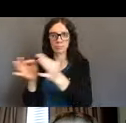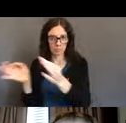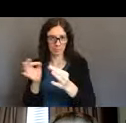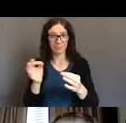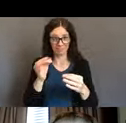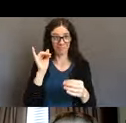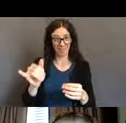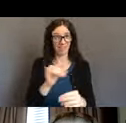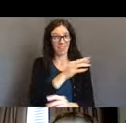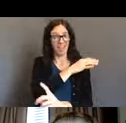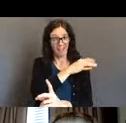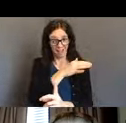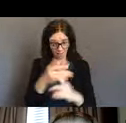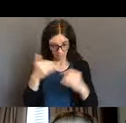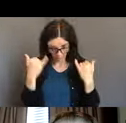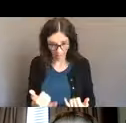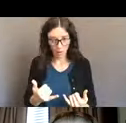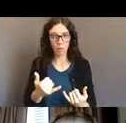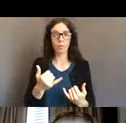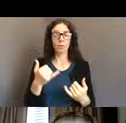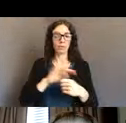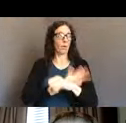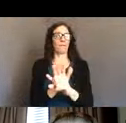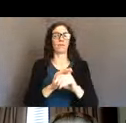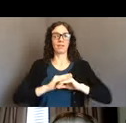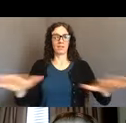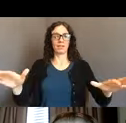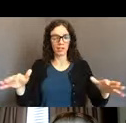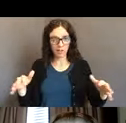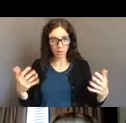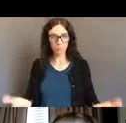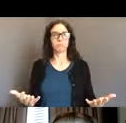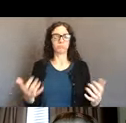this pandemic, and it's, it's kind of forced us to look back